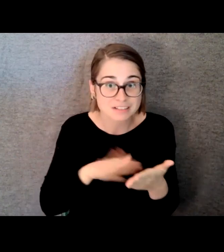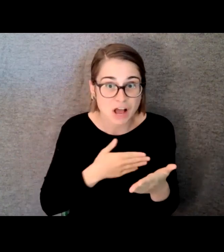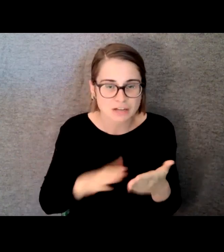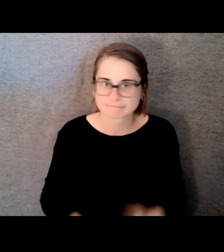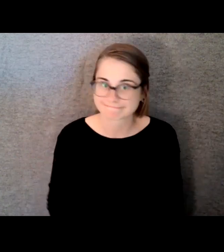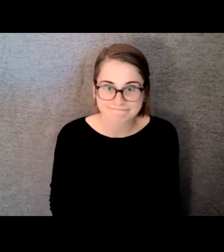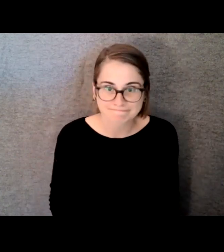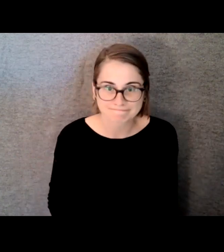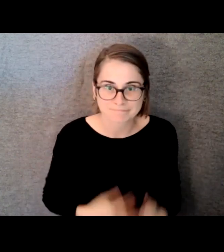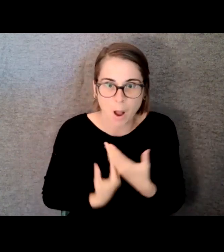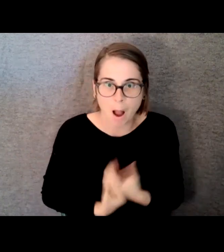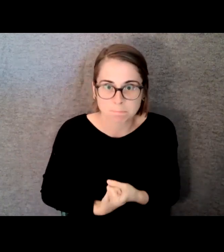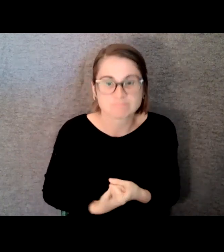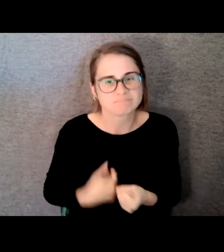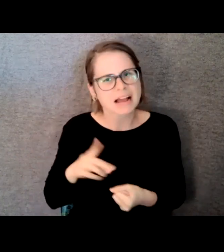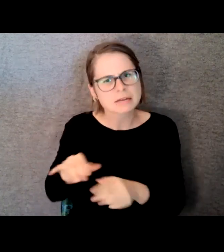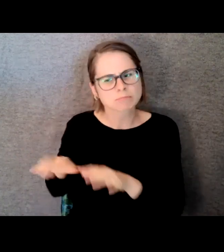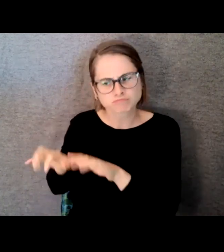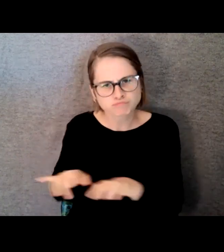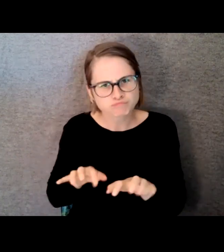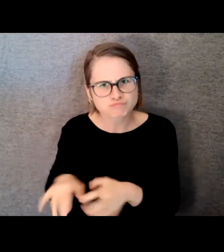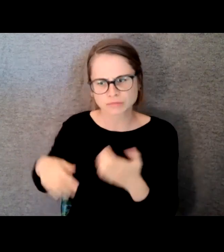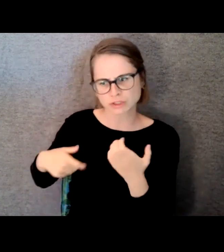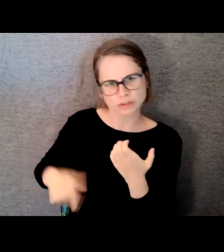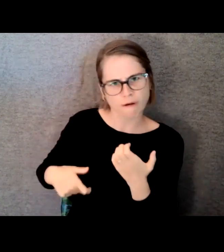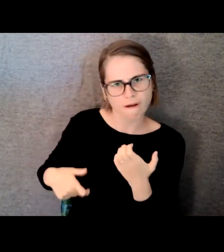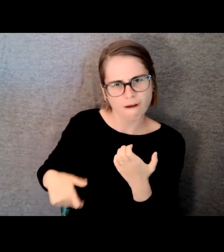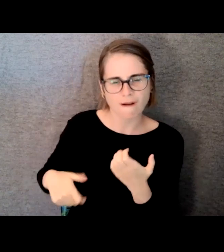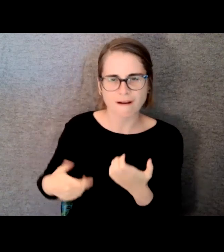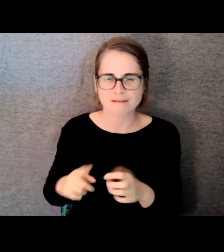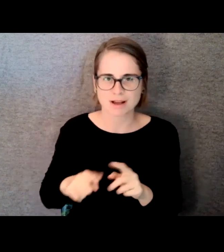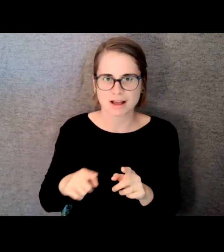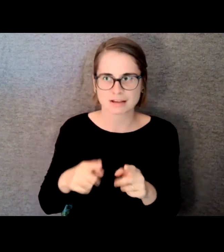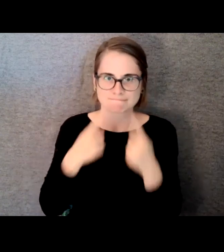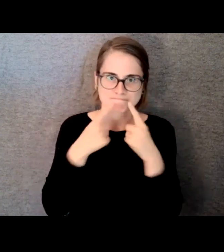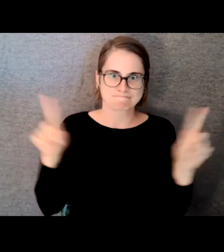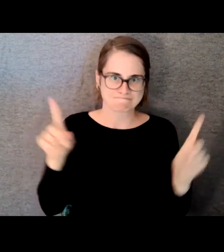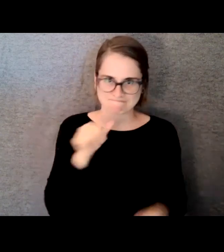kind of hidden interest. And so at that point I decided, all right, I'm going to figure